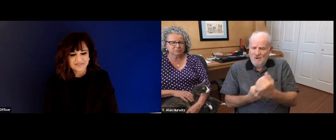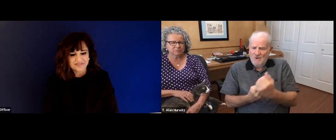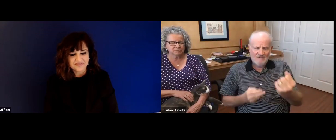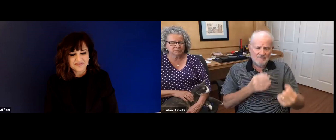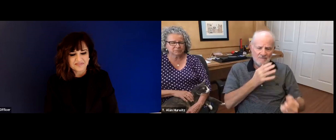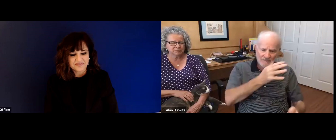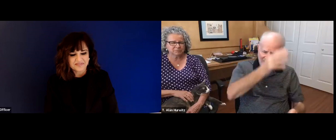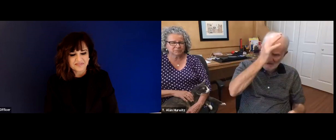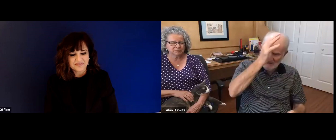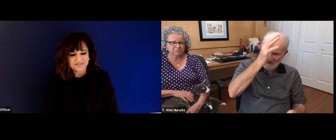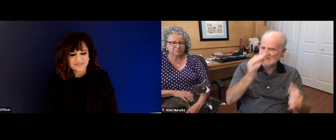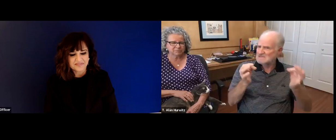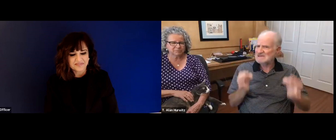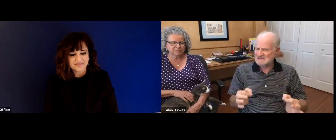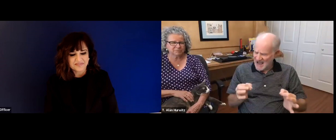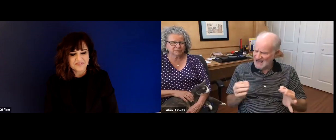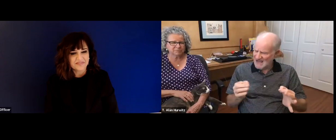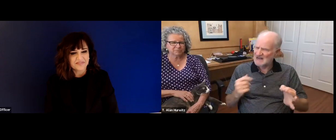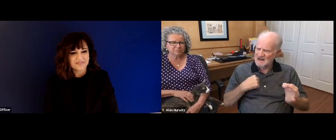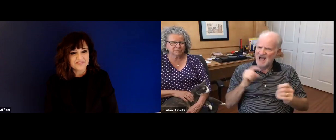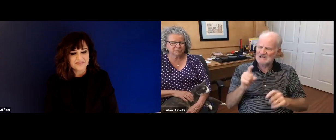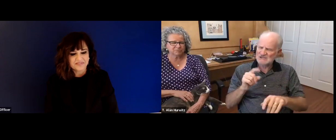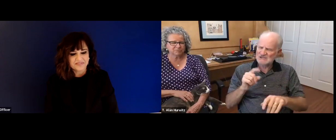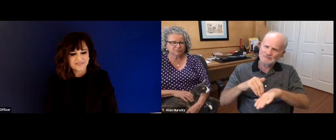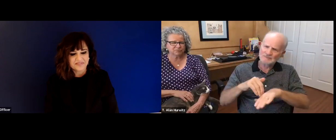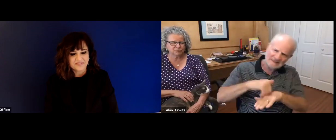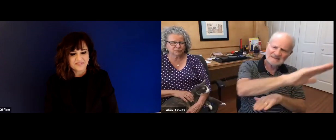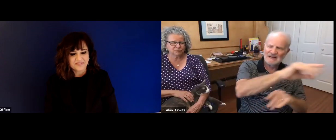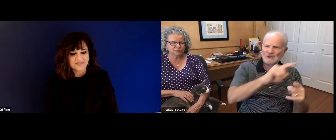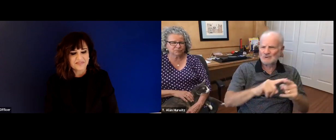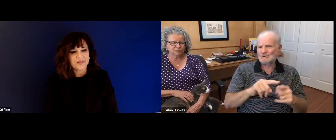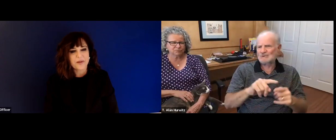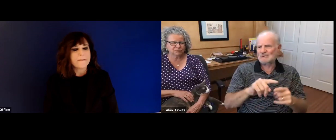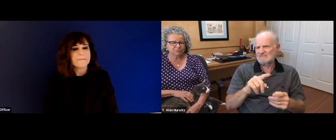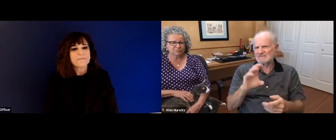communication. And so he realized that she had gained